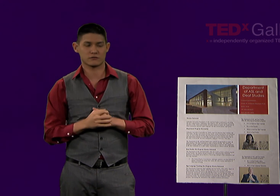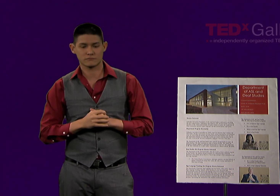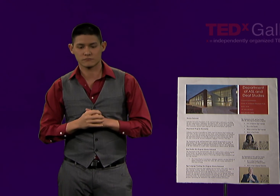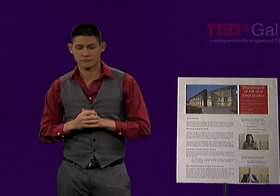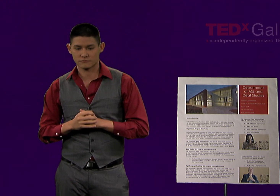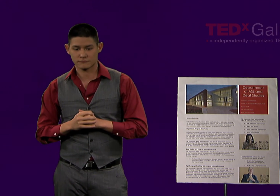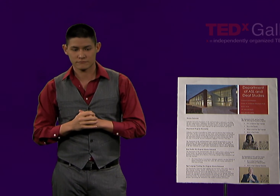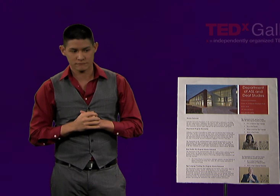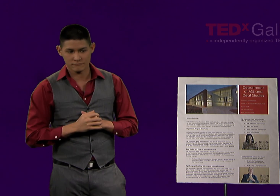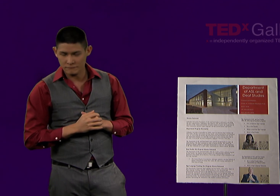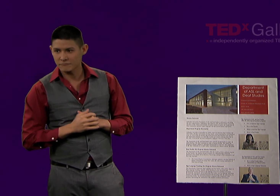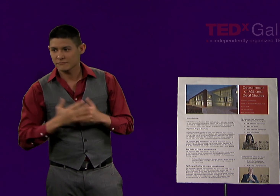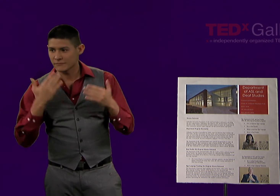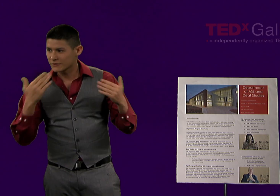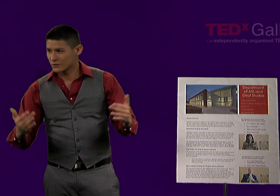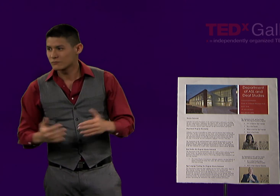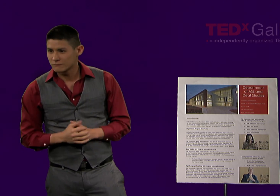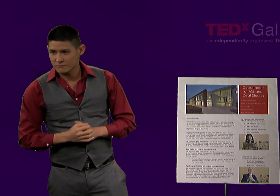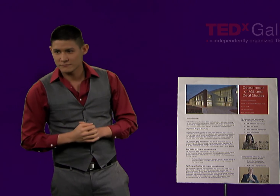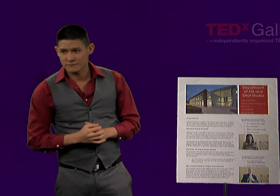I'd like to thank you all for the opportunity to present.